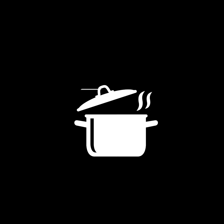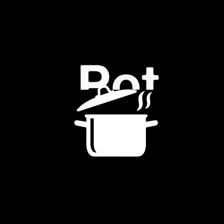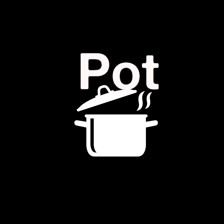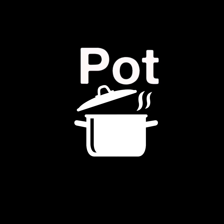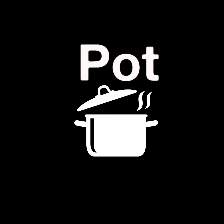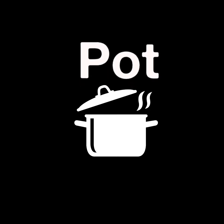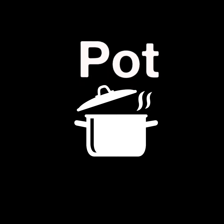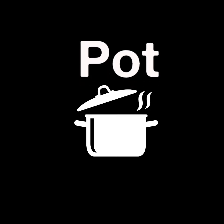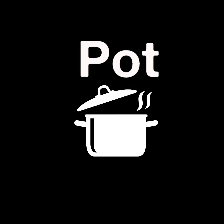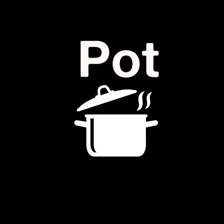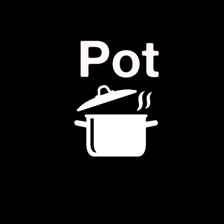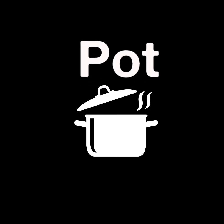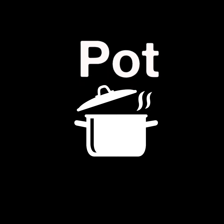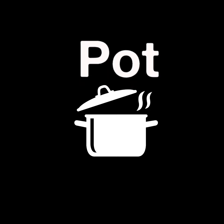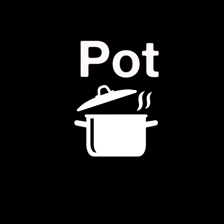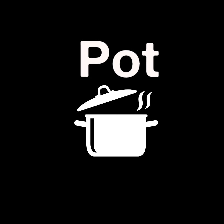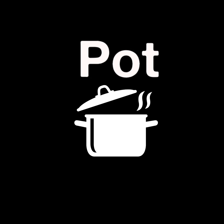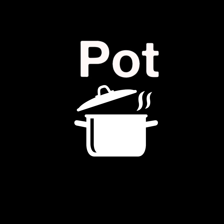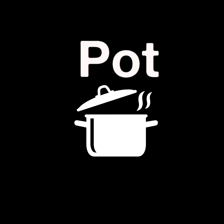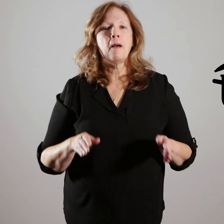[image] pot